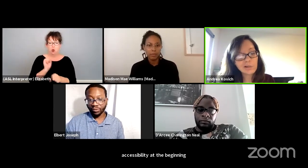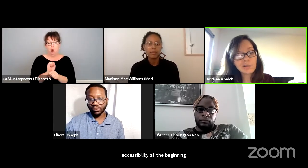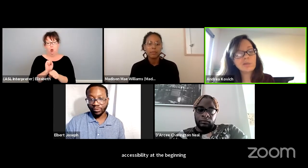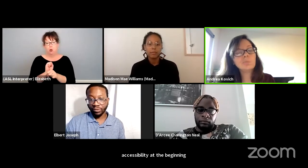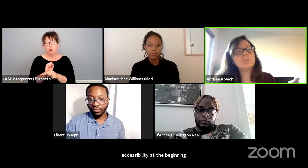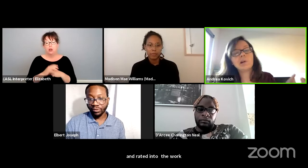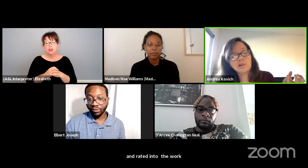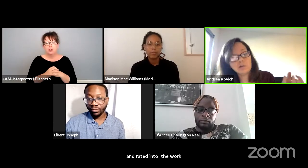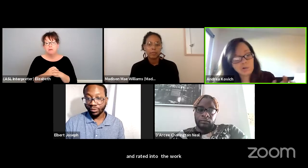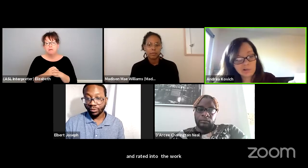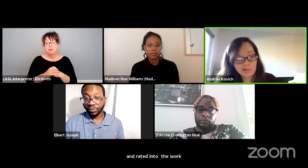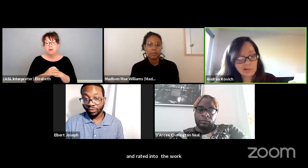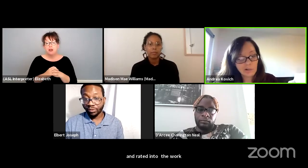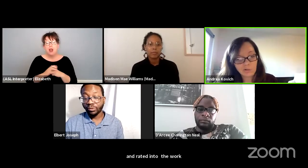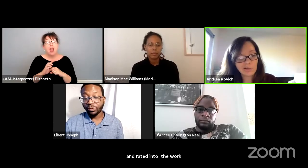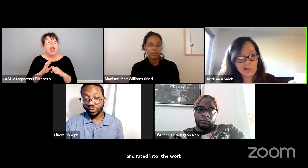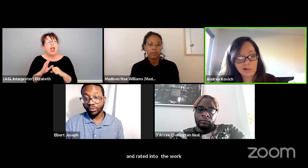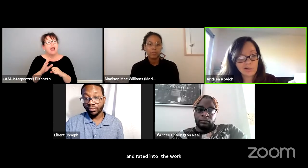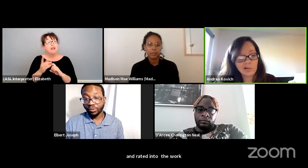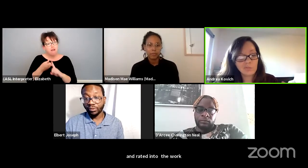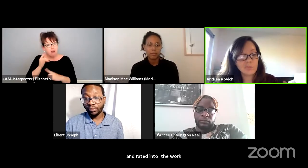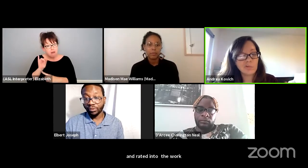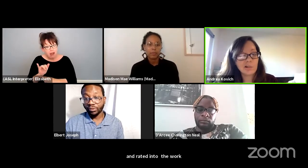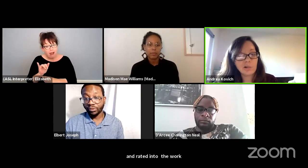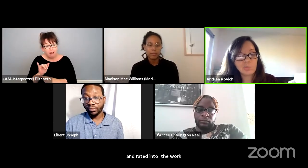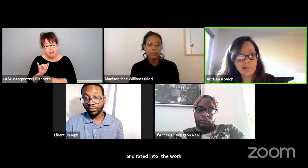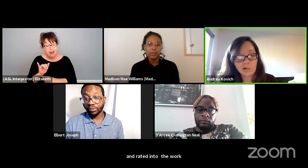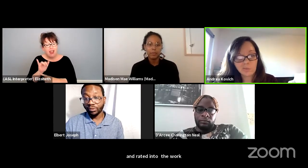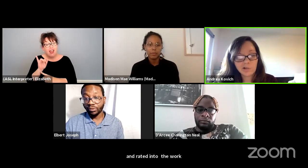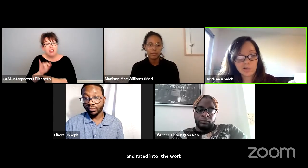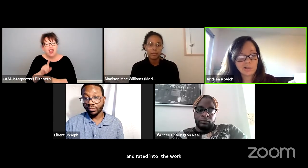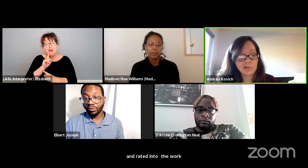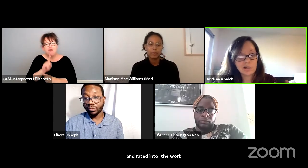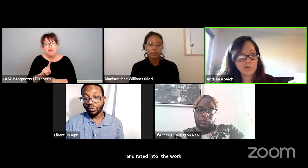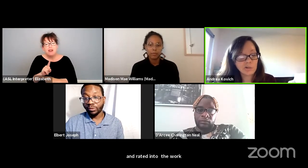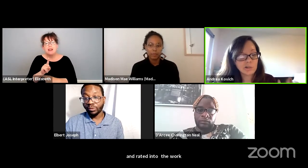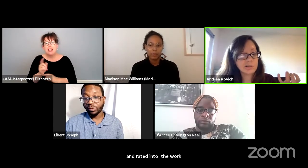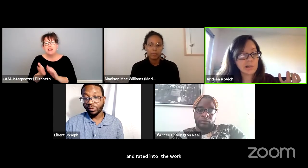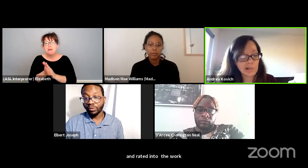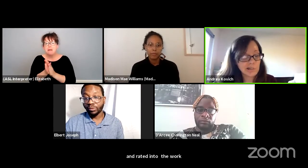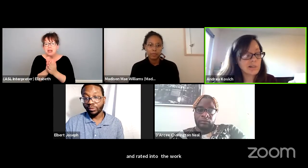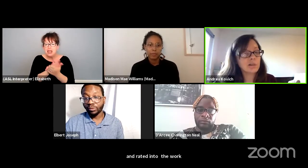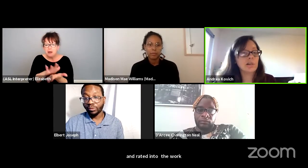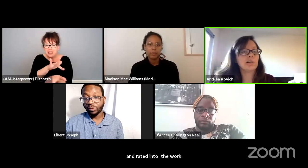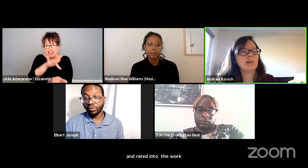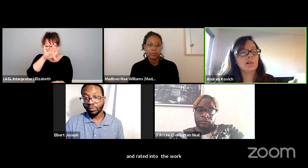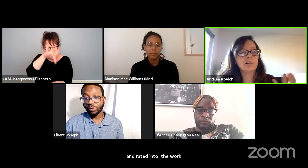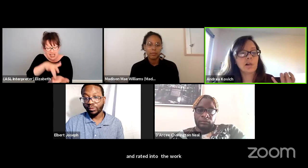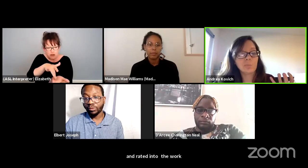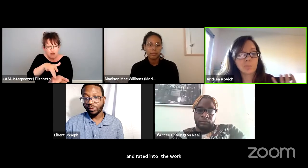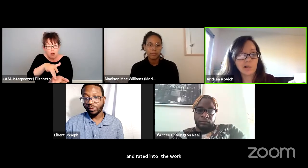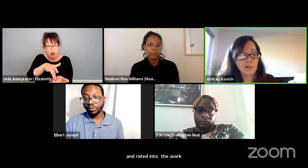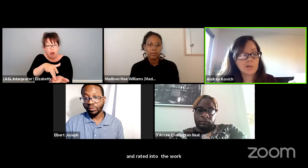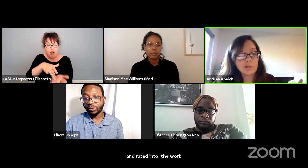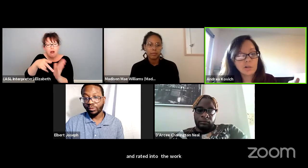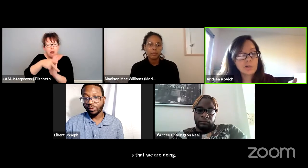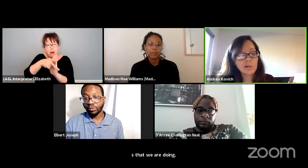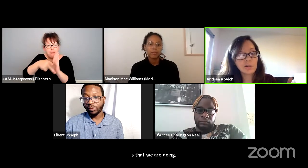And then by doing so that it really becomes a central tenant that is upheld